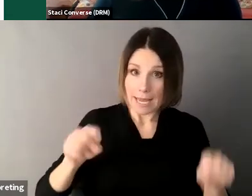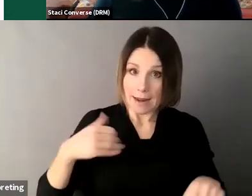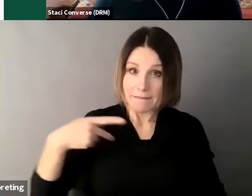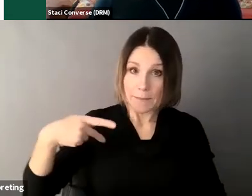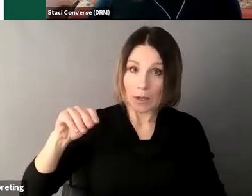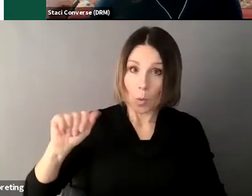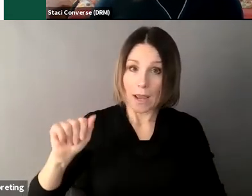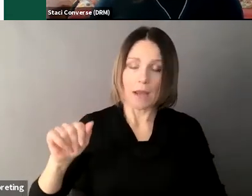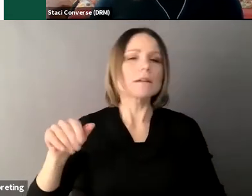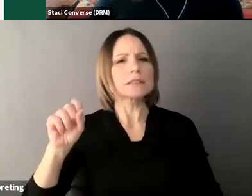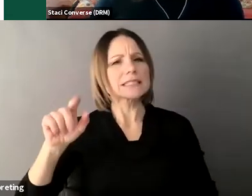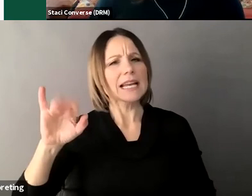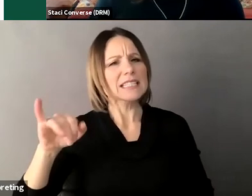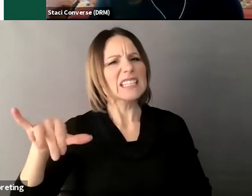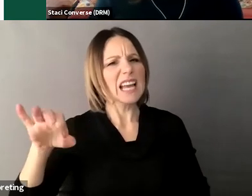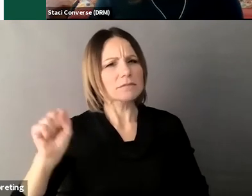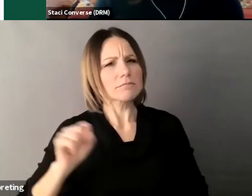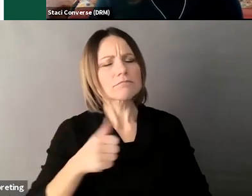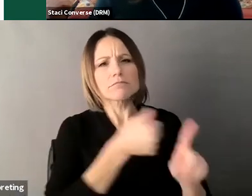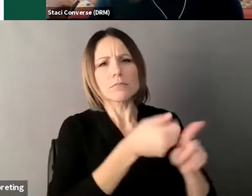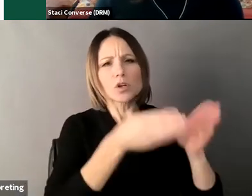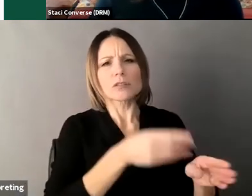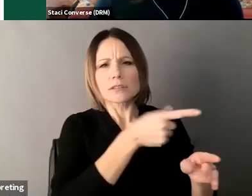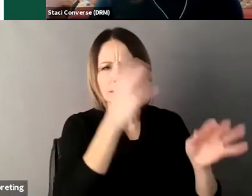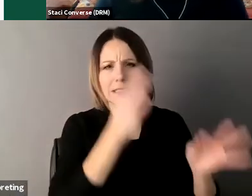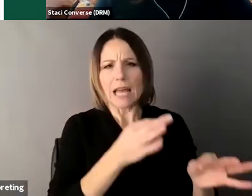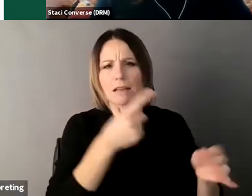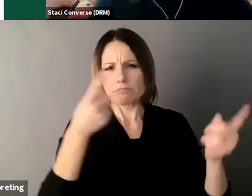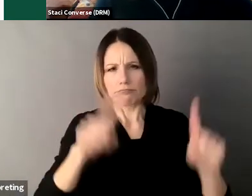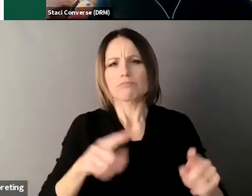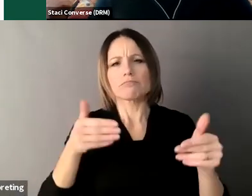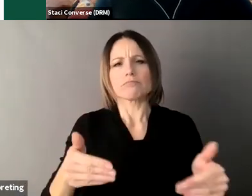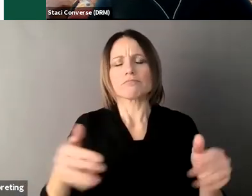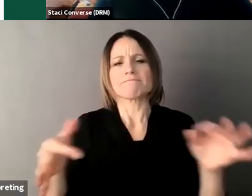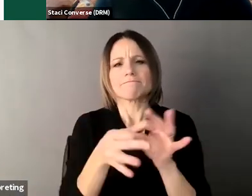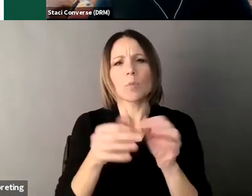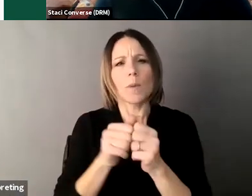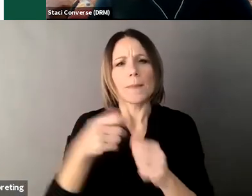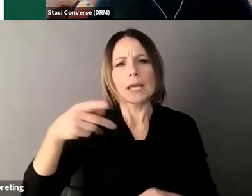the person decides that they're gonna um enter into a power of attorney um and